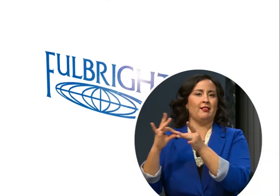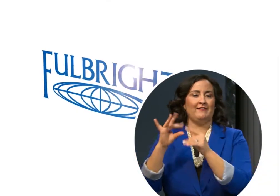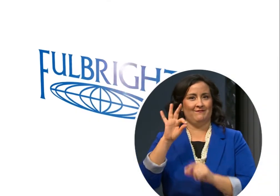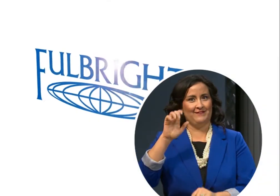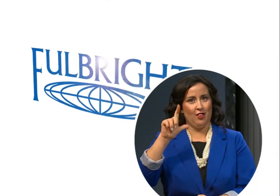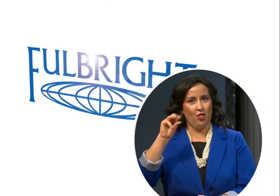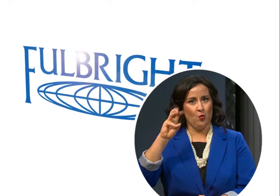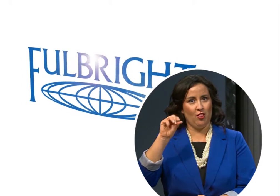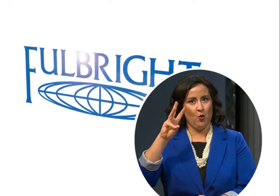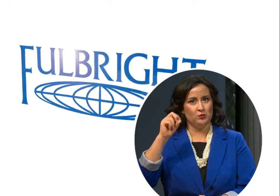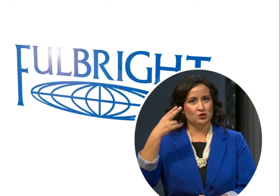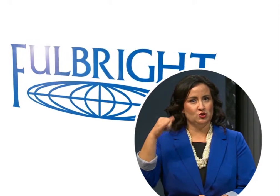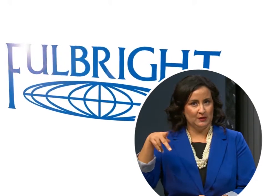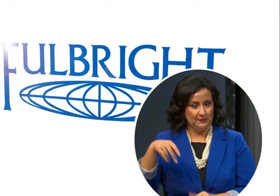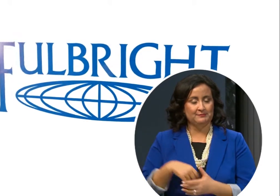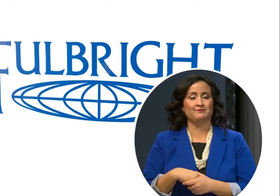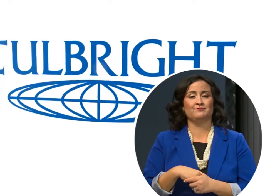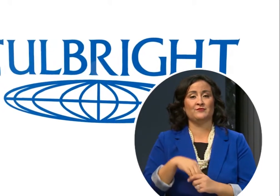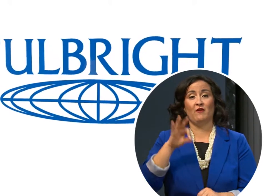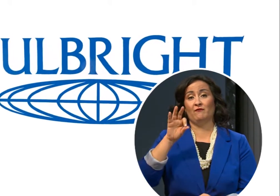A Fulbright Scholarship is also one